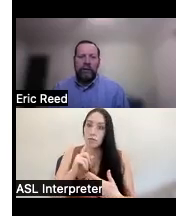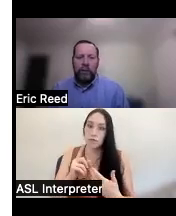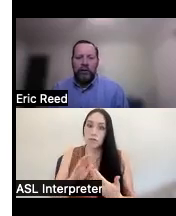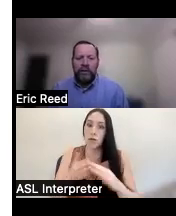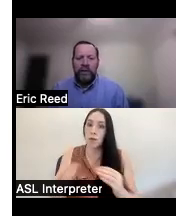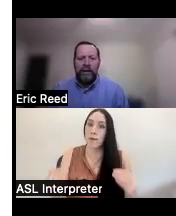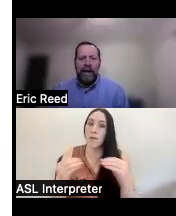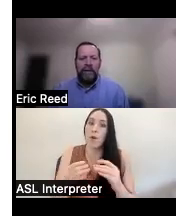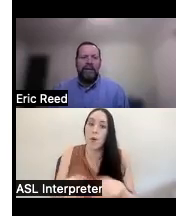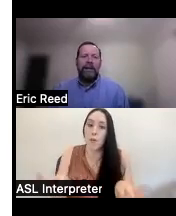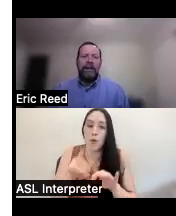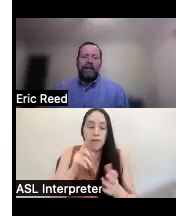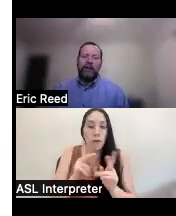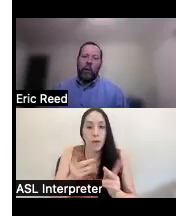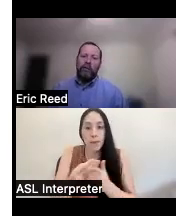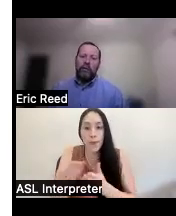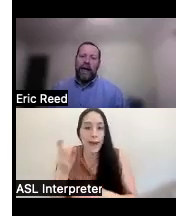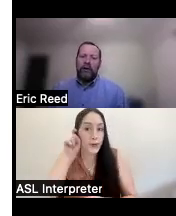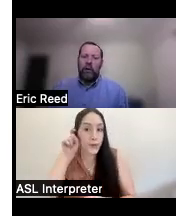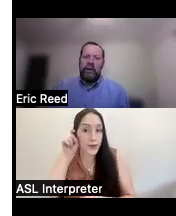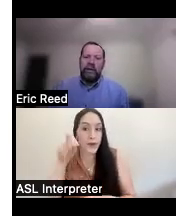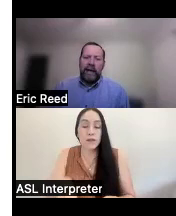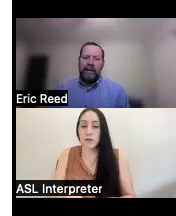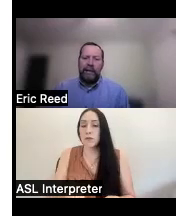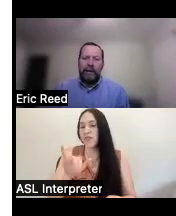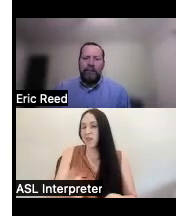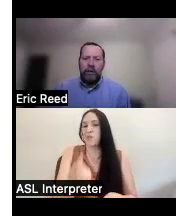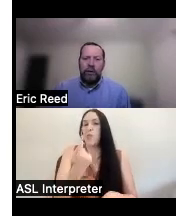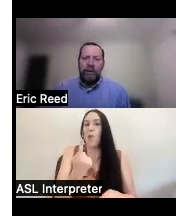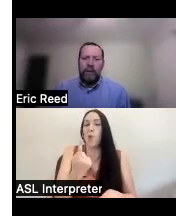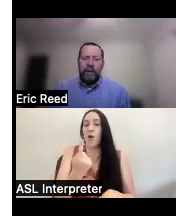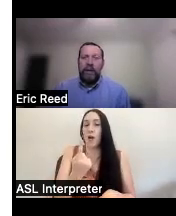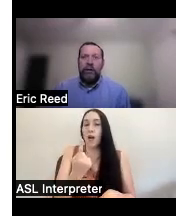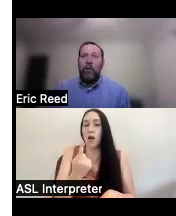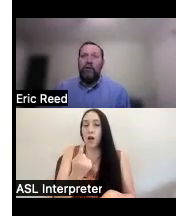to purchase hearing aids as that's one of those categories that you typically don't